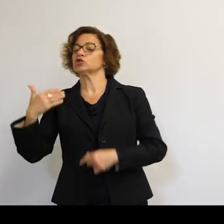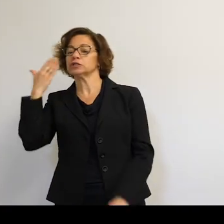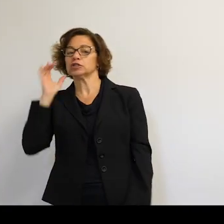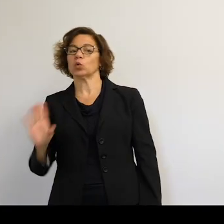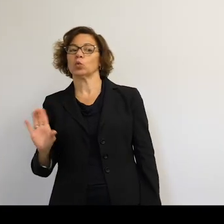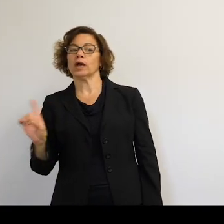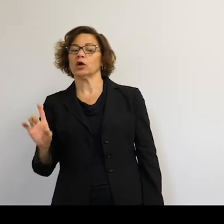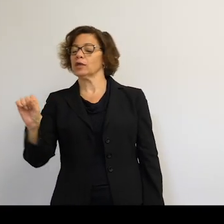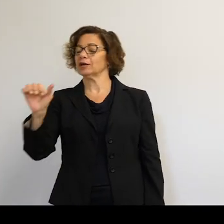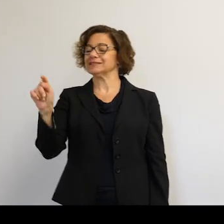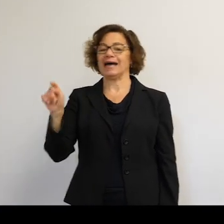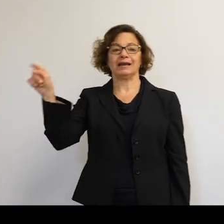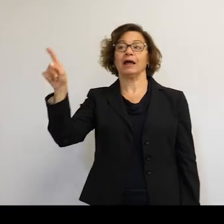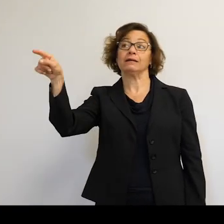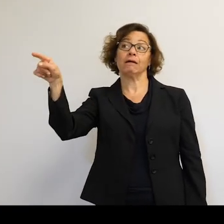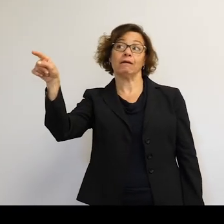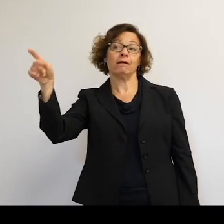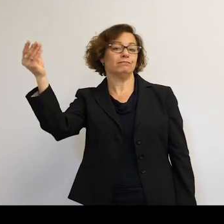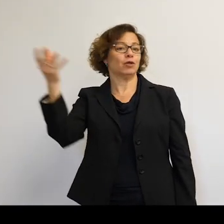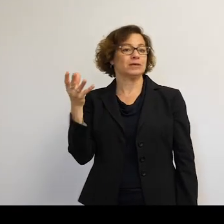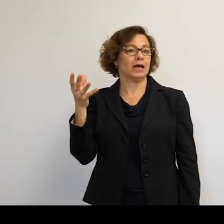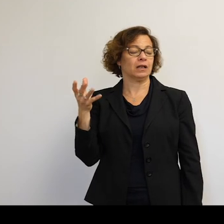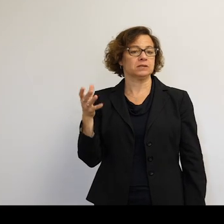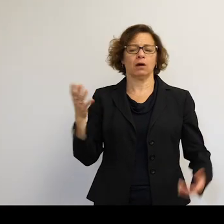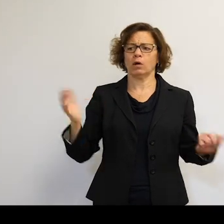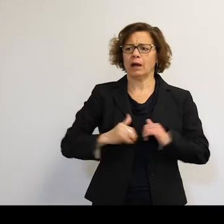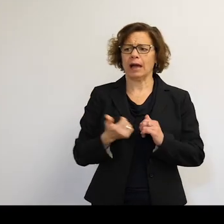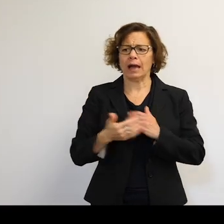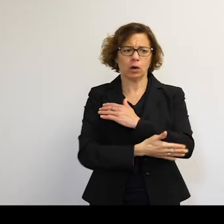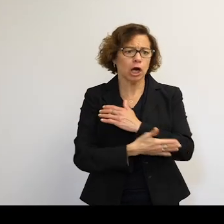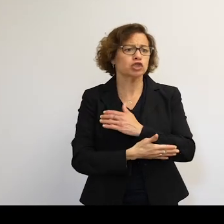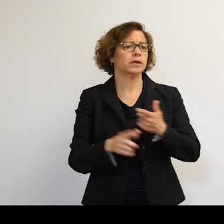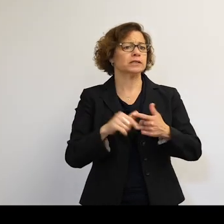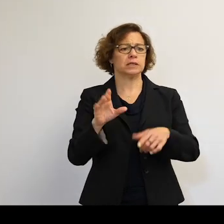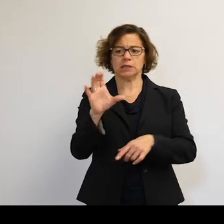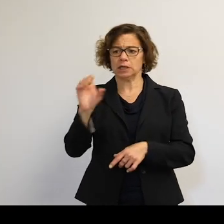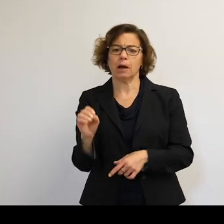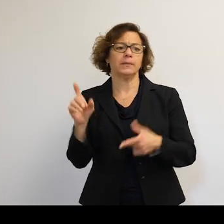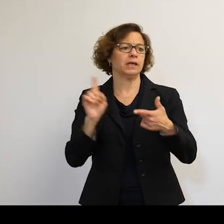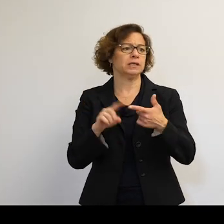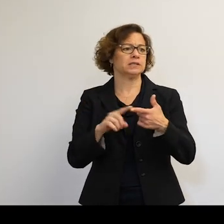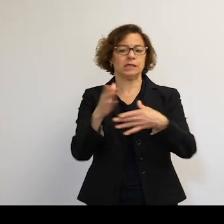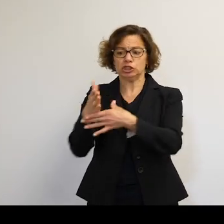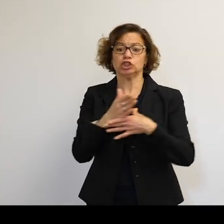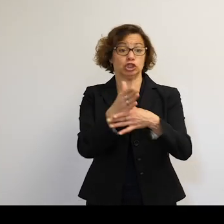puzzles me is how to make countries and commercial entities with a shared interest